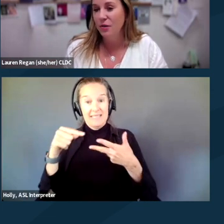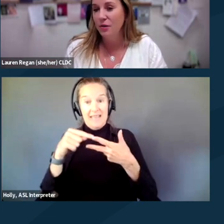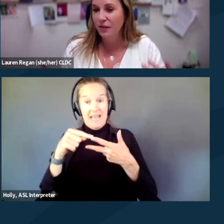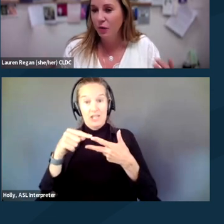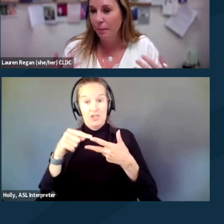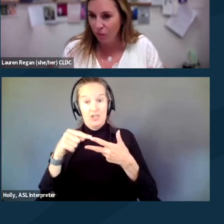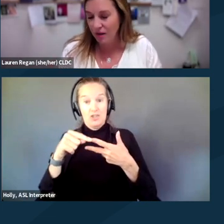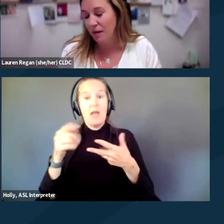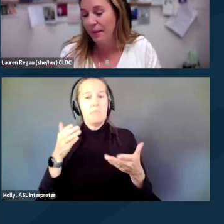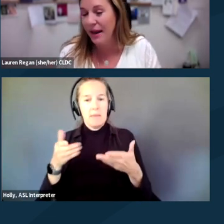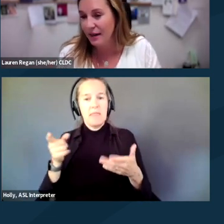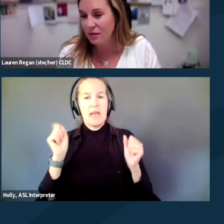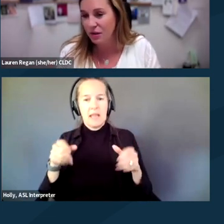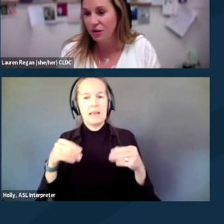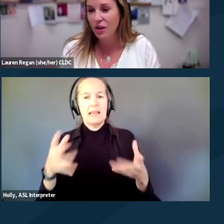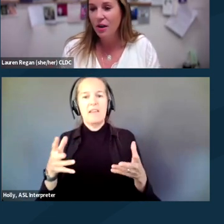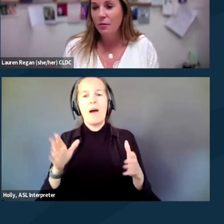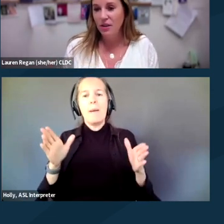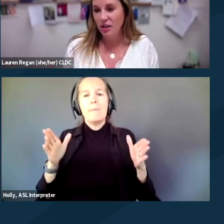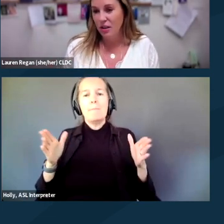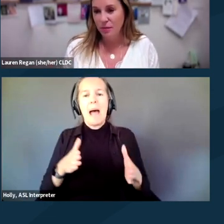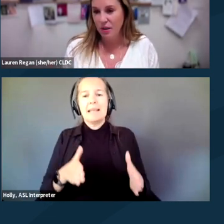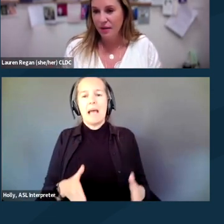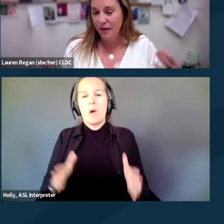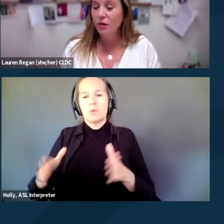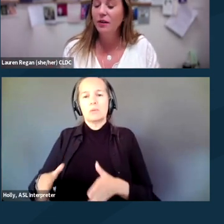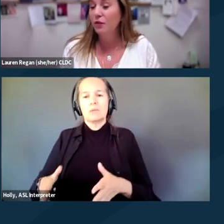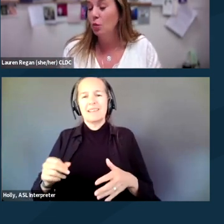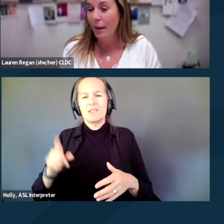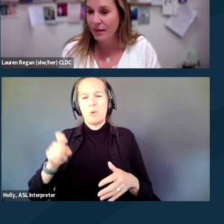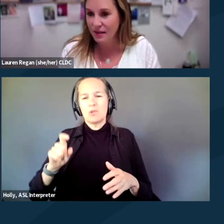to give you a what's called a pat down search, which is just supposed to be like looking for weapons